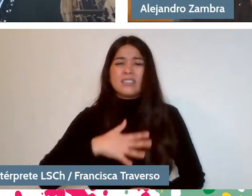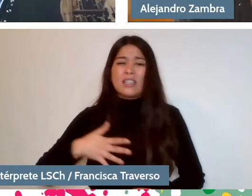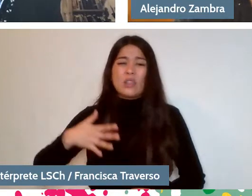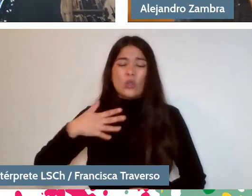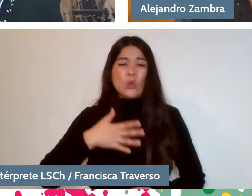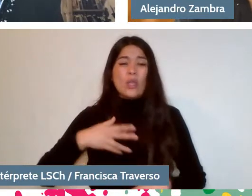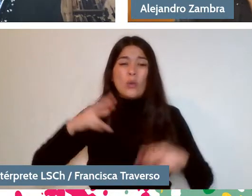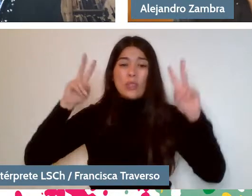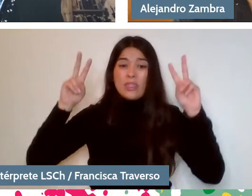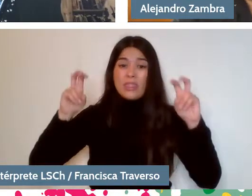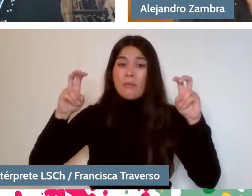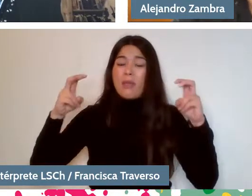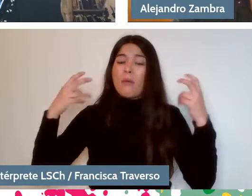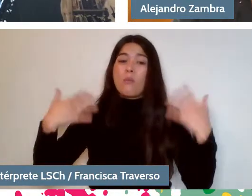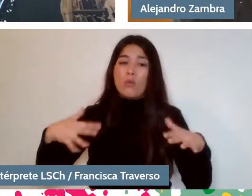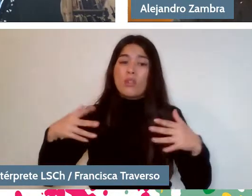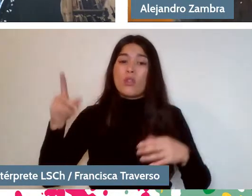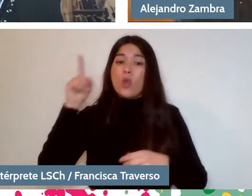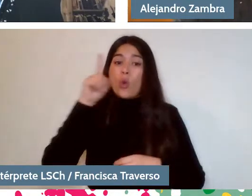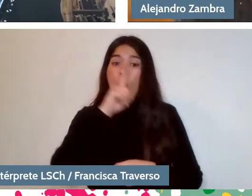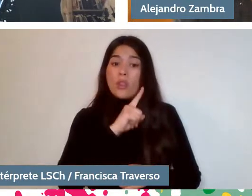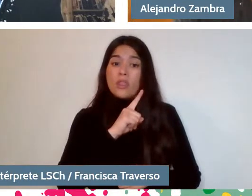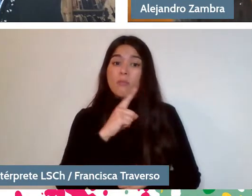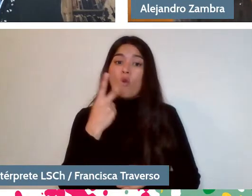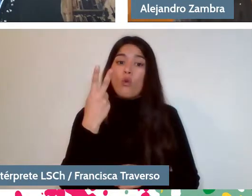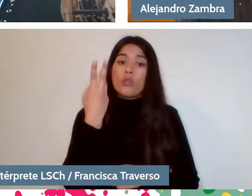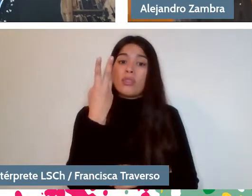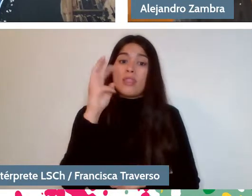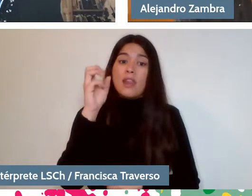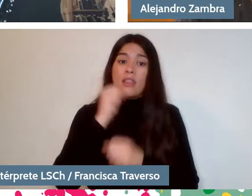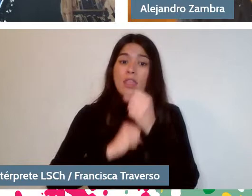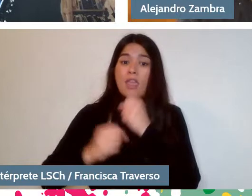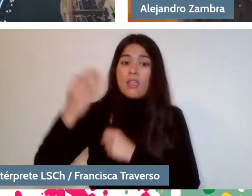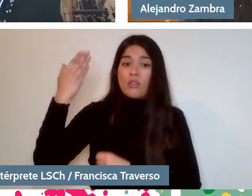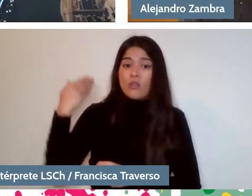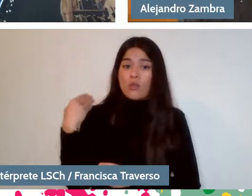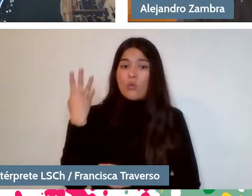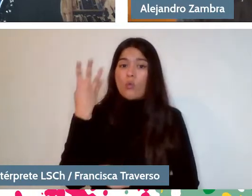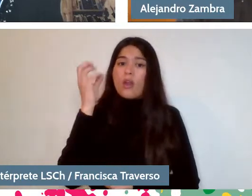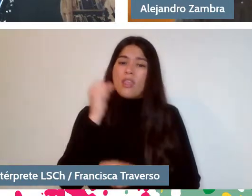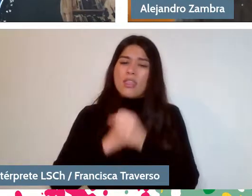or 30 or 40 years has been a redefinition of what is national.